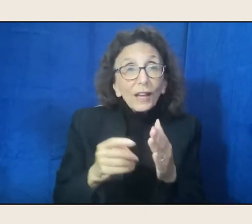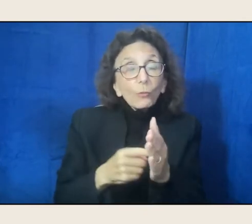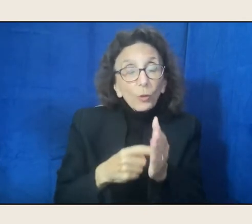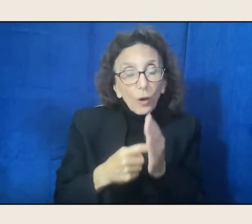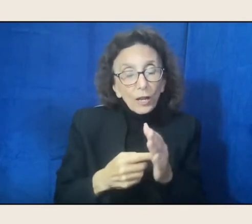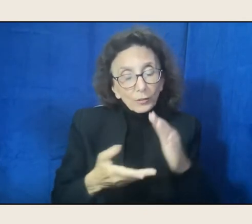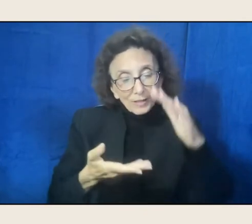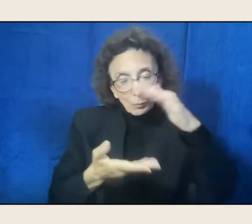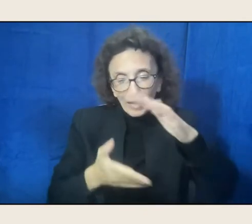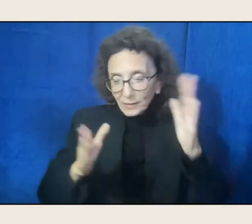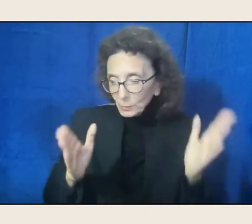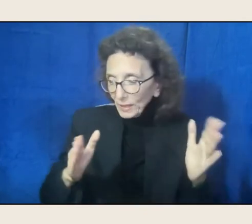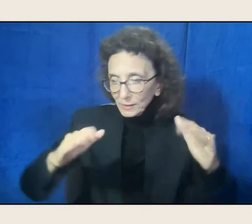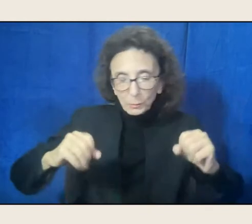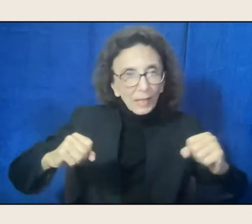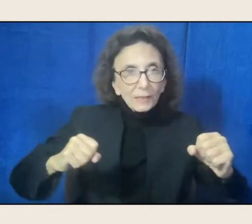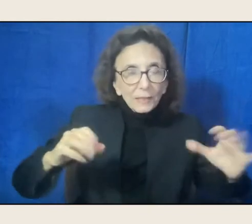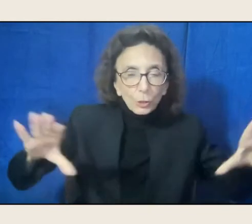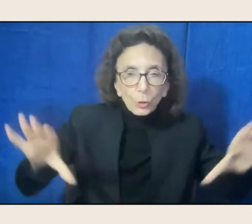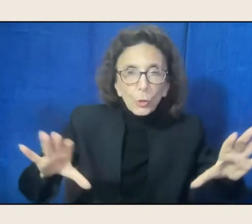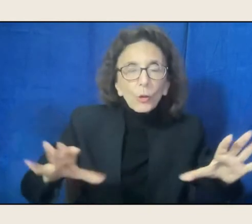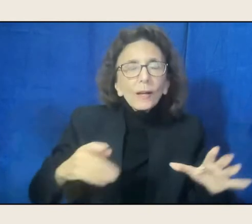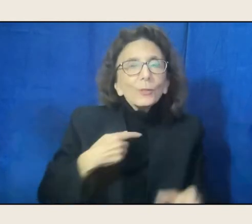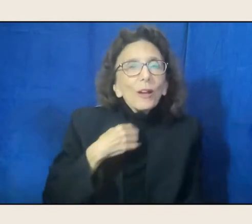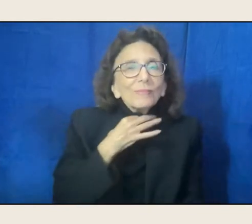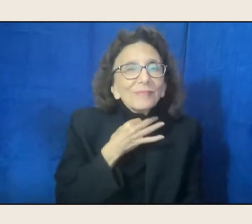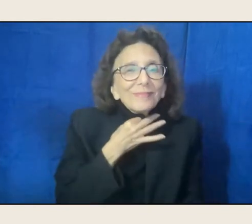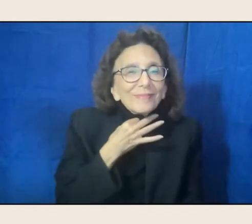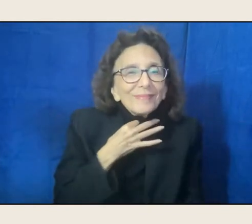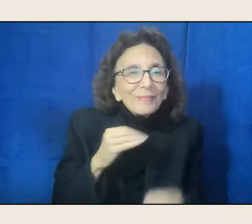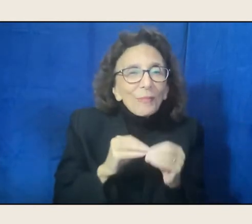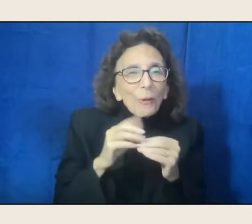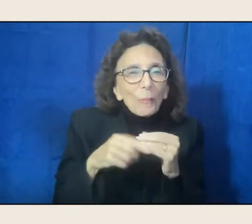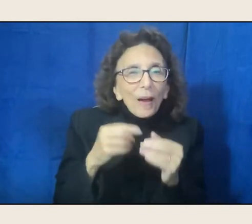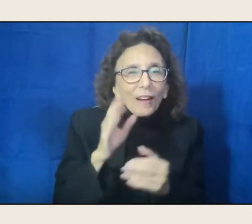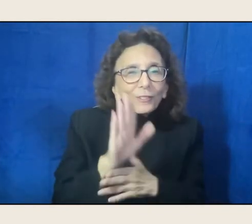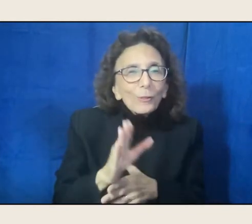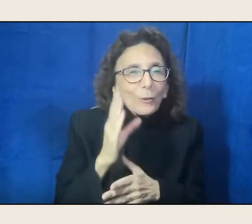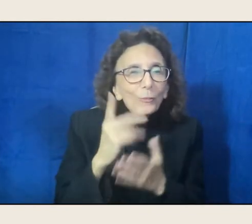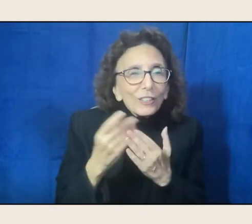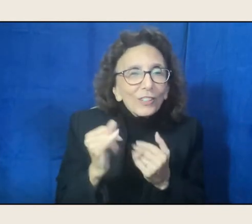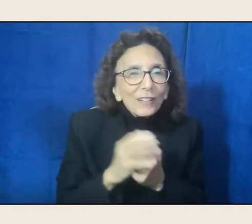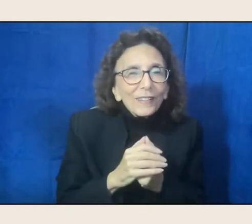And so I'd love to hear more about it, and how you have seen it live in the world.